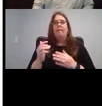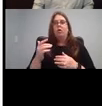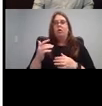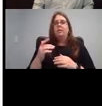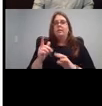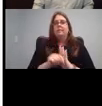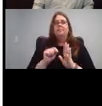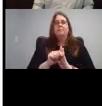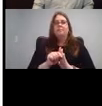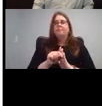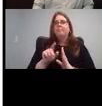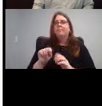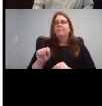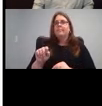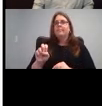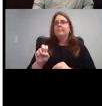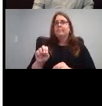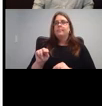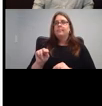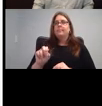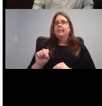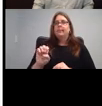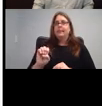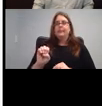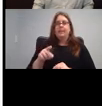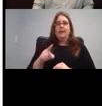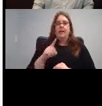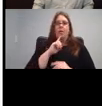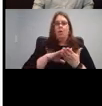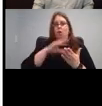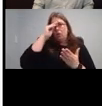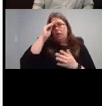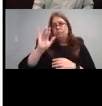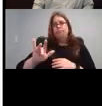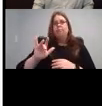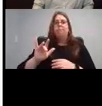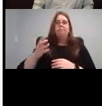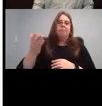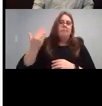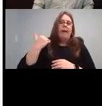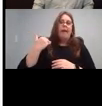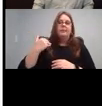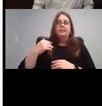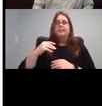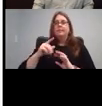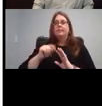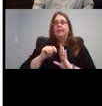and you click on it,